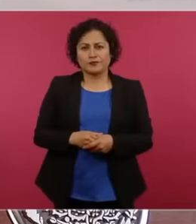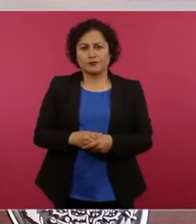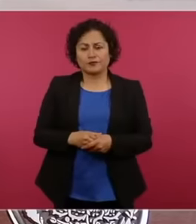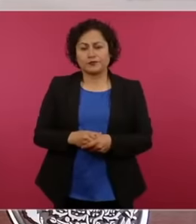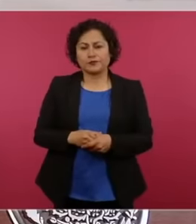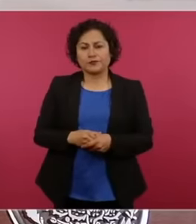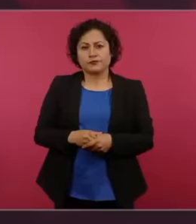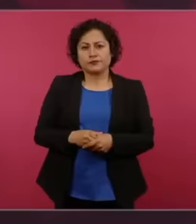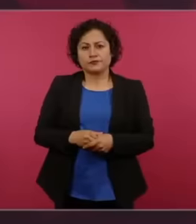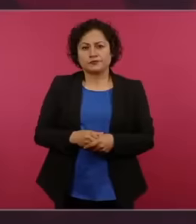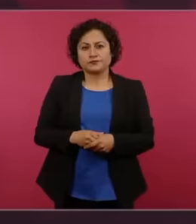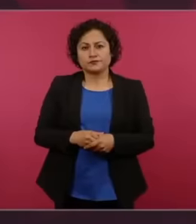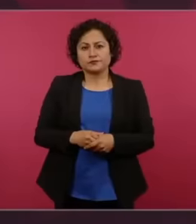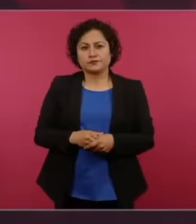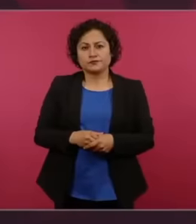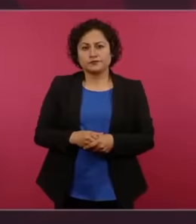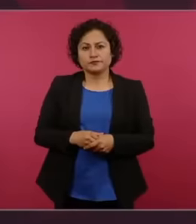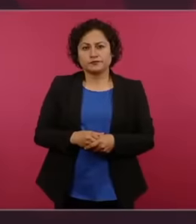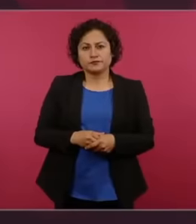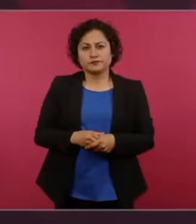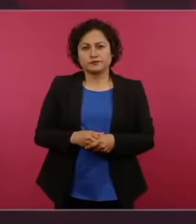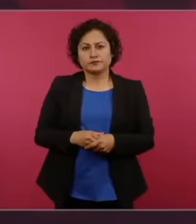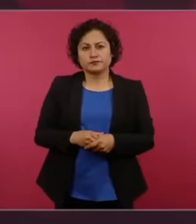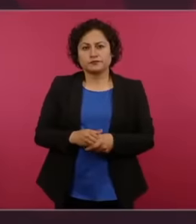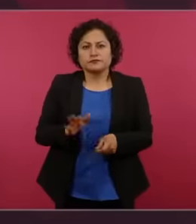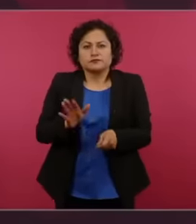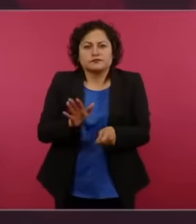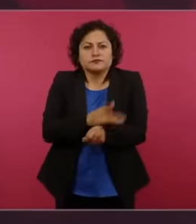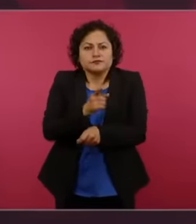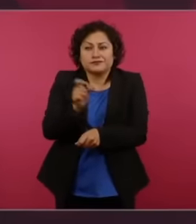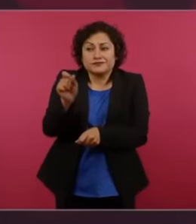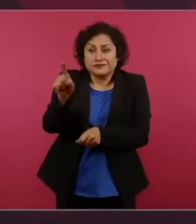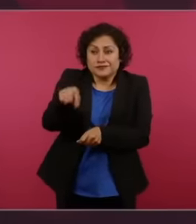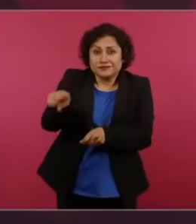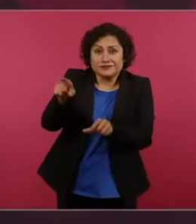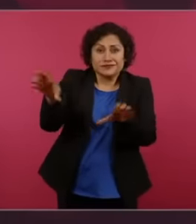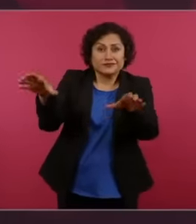because it is deceived like